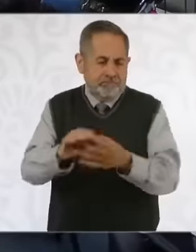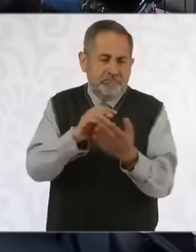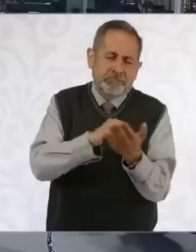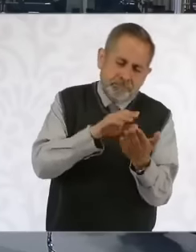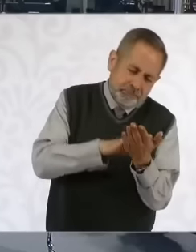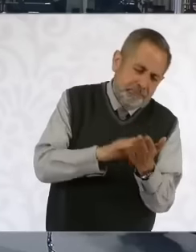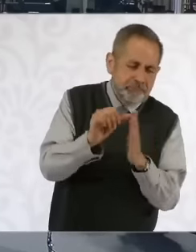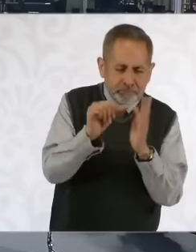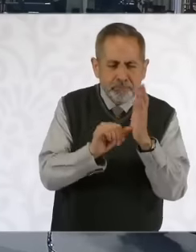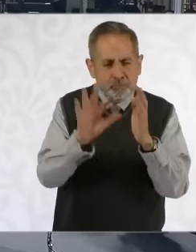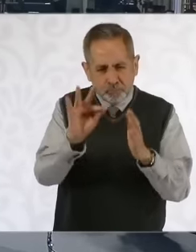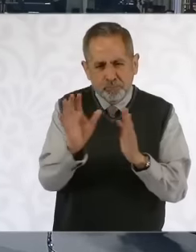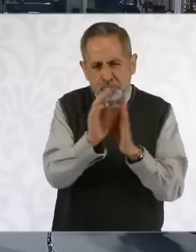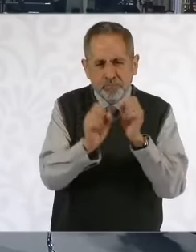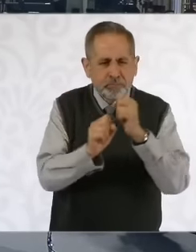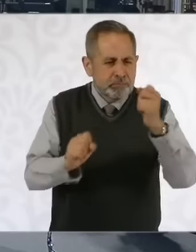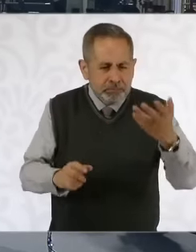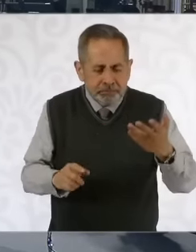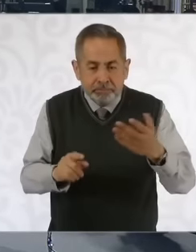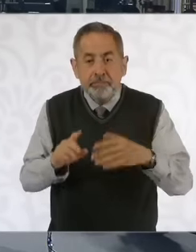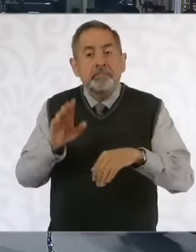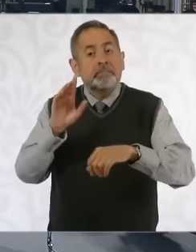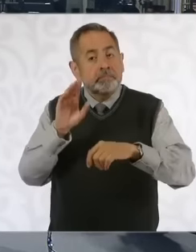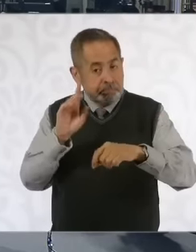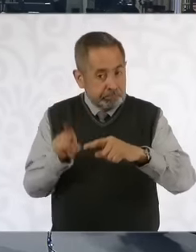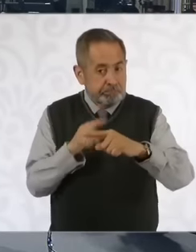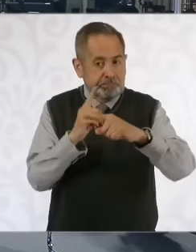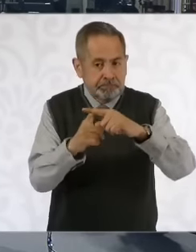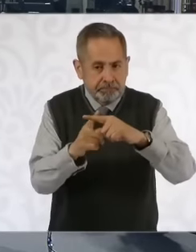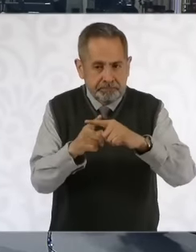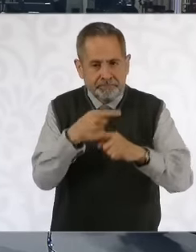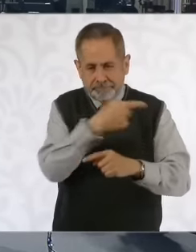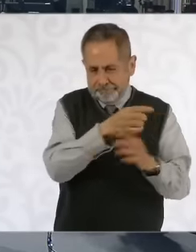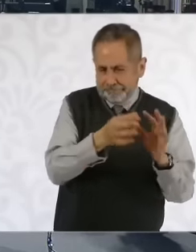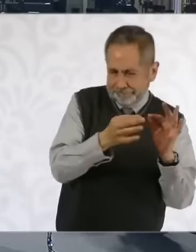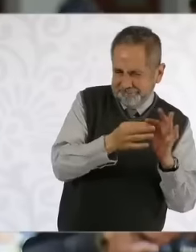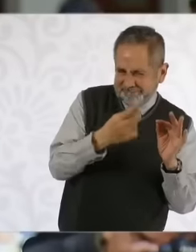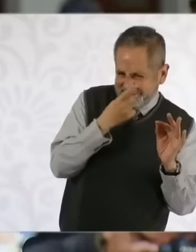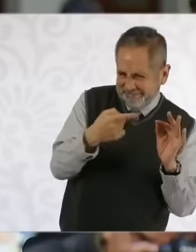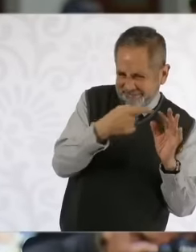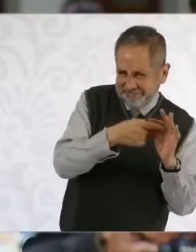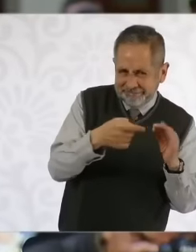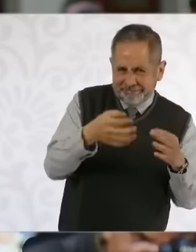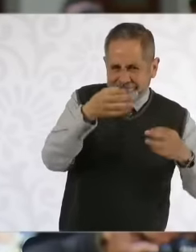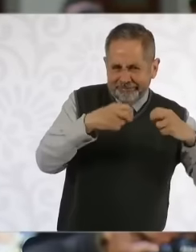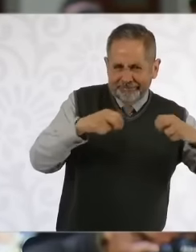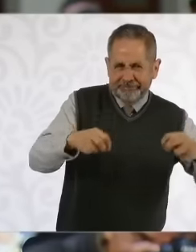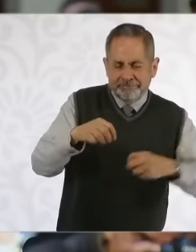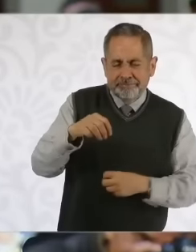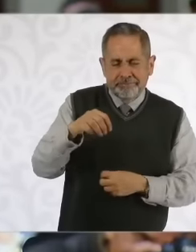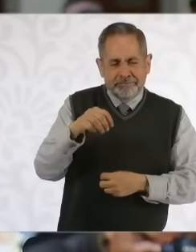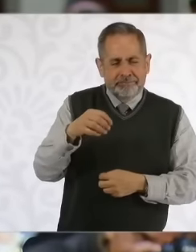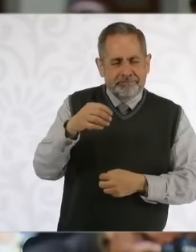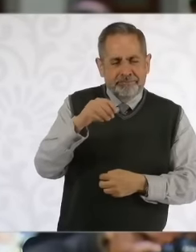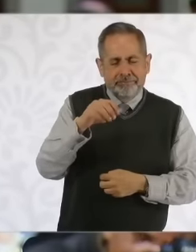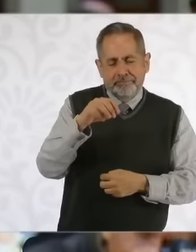the constitution additionally in the explanatory statement of Minister Alcántara Carrancá, who himself